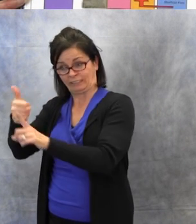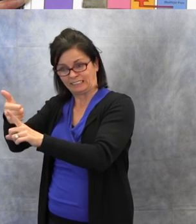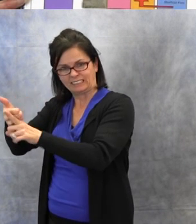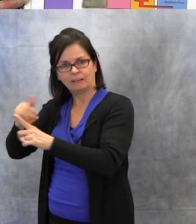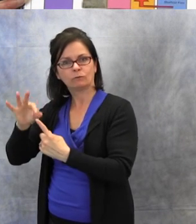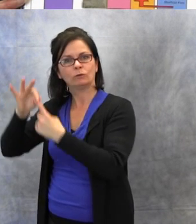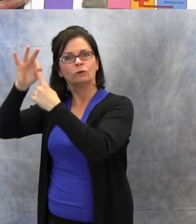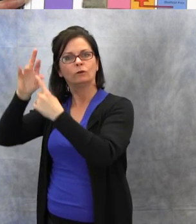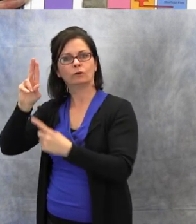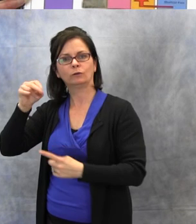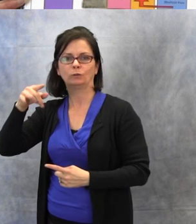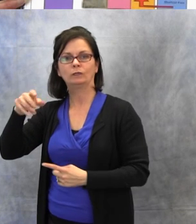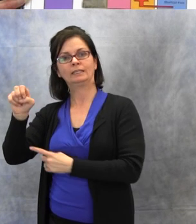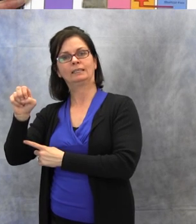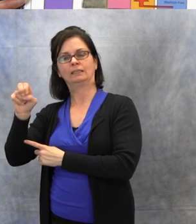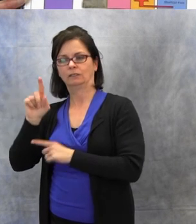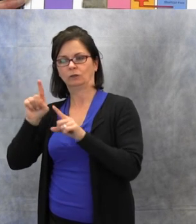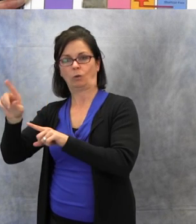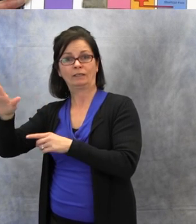with the middle school kids.